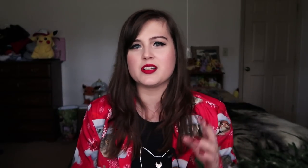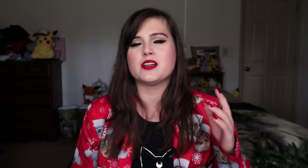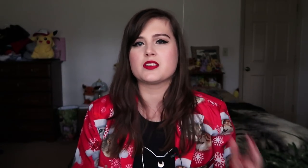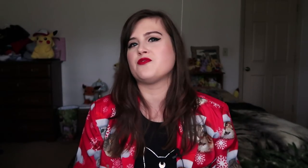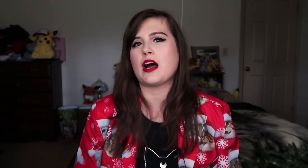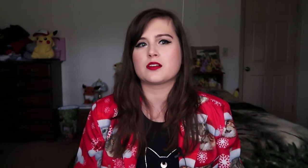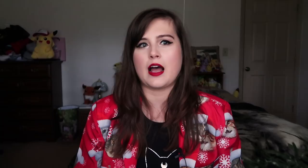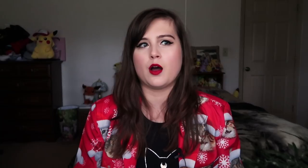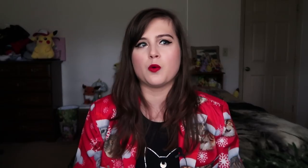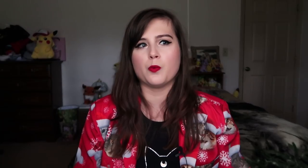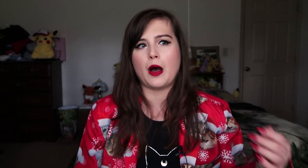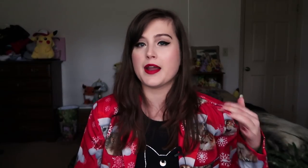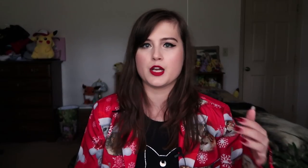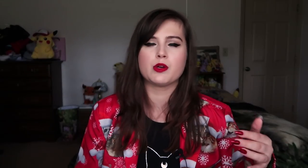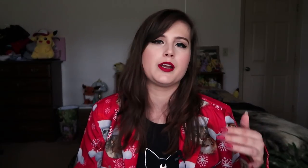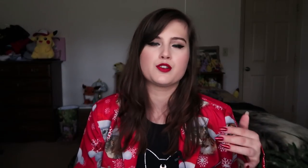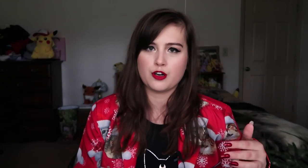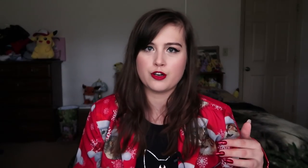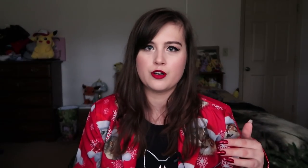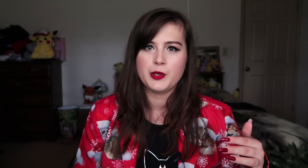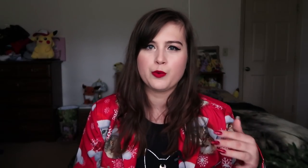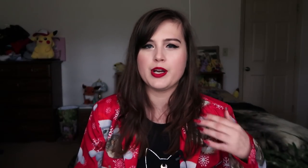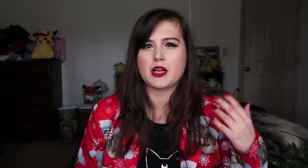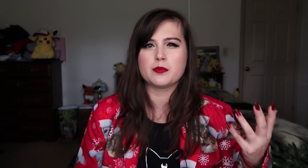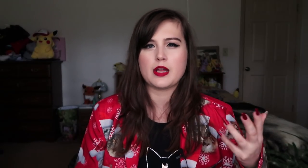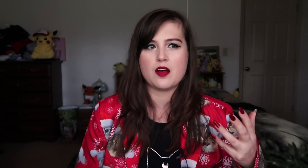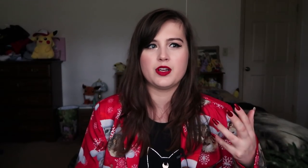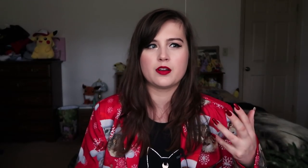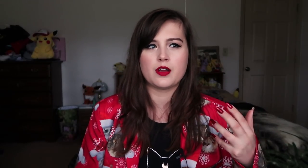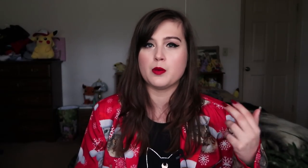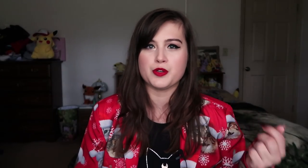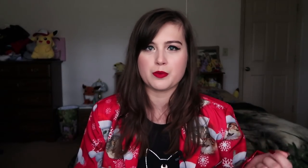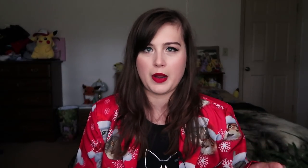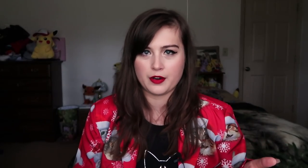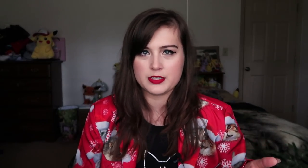is the fact that I can relate to her when it comes to having an abusive parent.